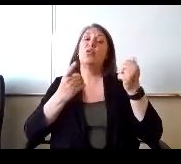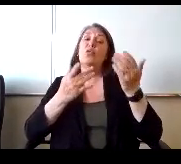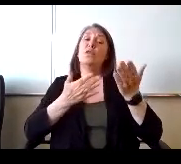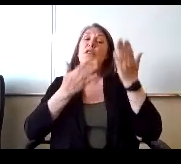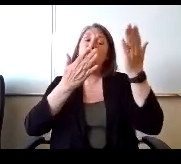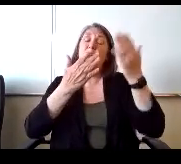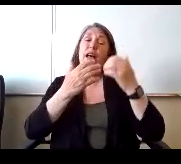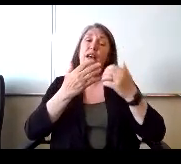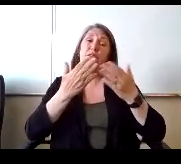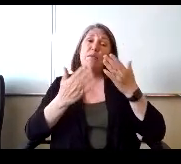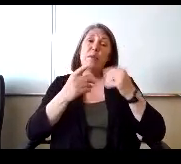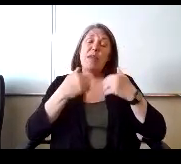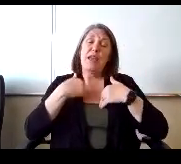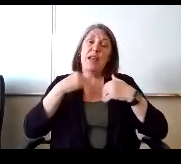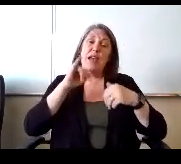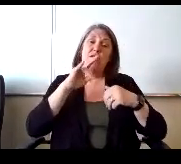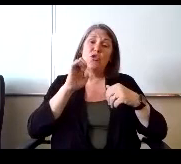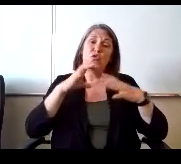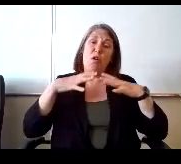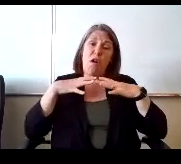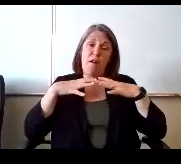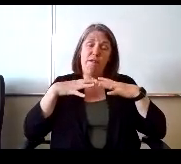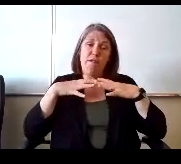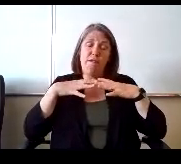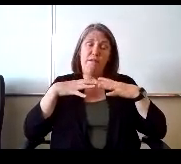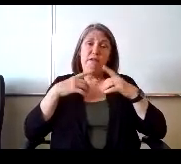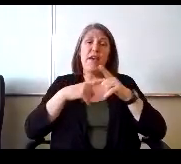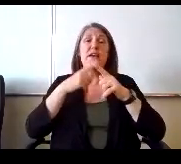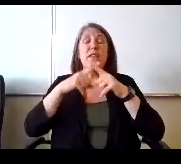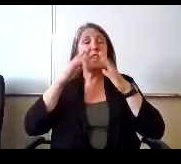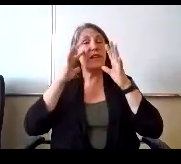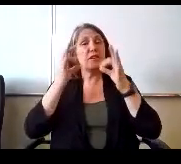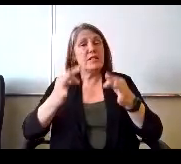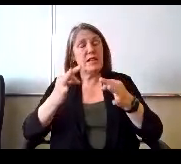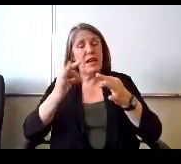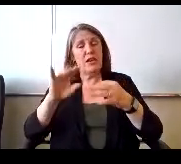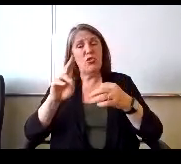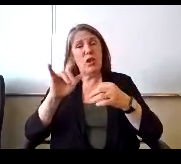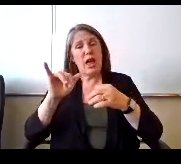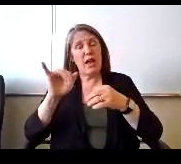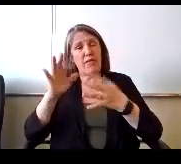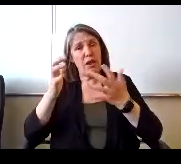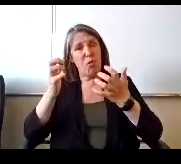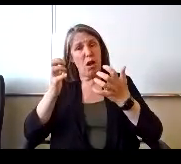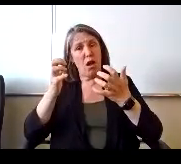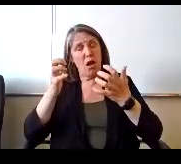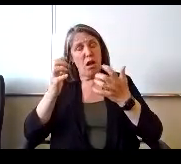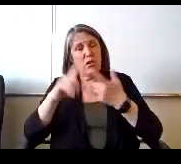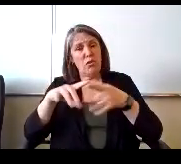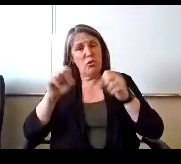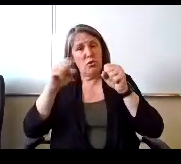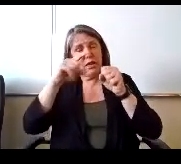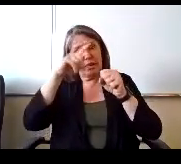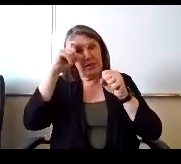They could have the month of June off and then make the decision at that point whether they wanted to take a summer class or not,